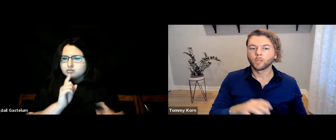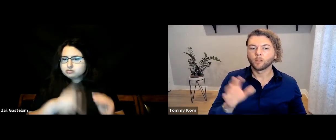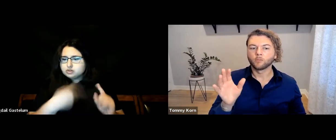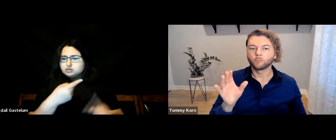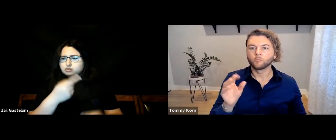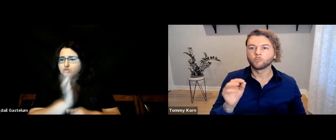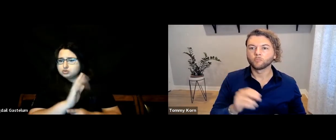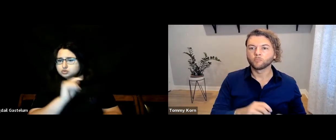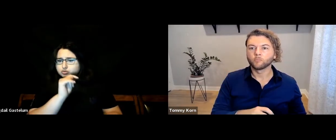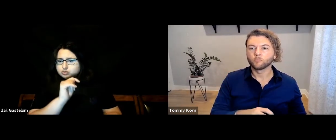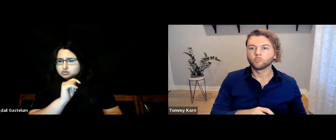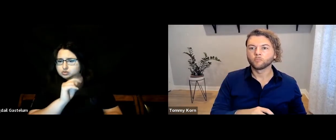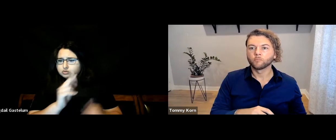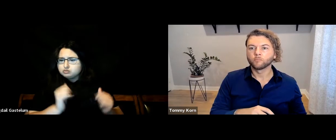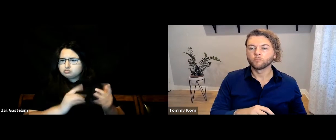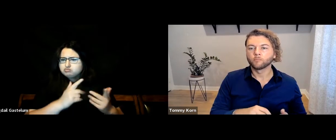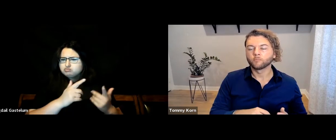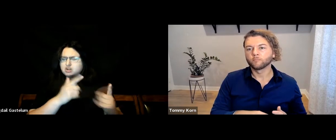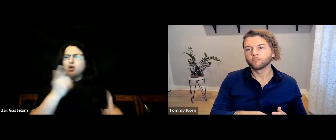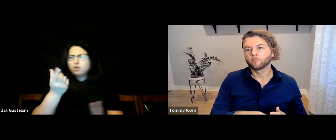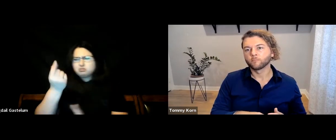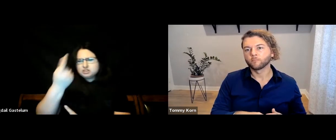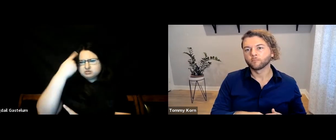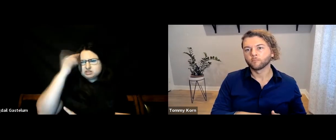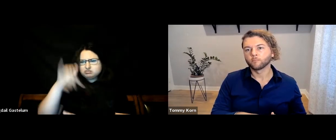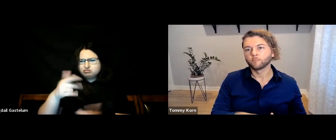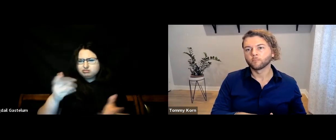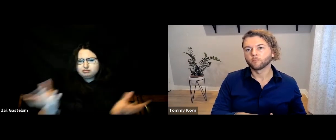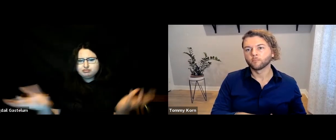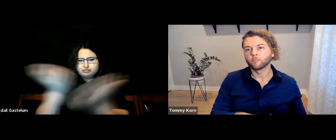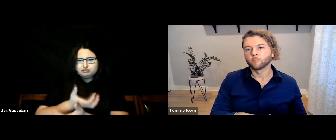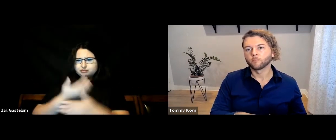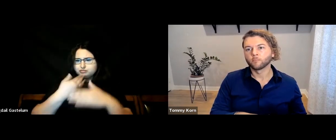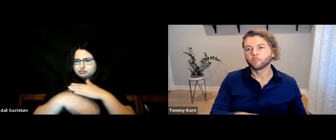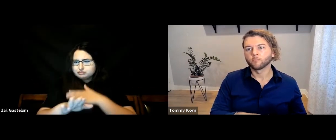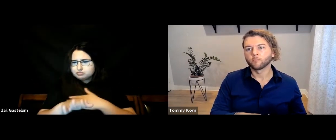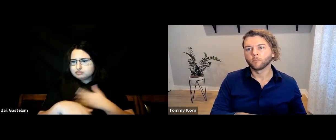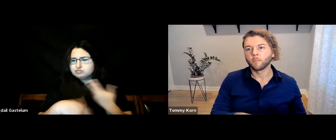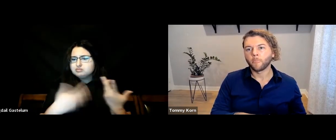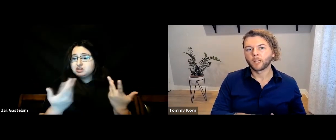Okay. “So, talking about movies and TV dramas, what do you think of Switched at Birth?